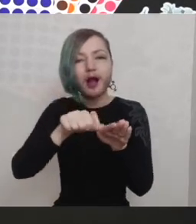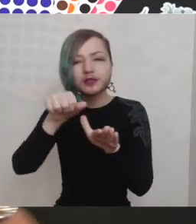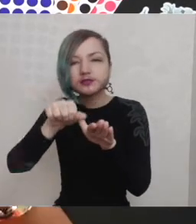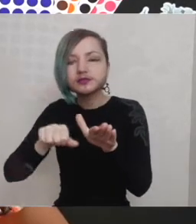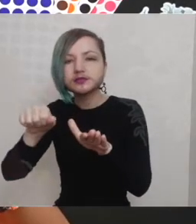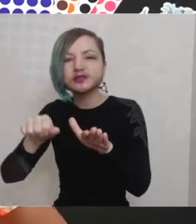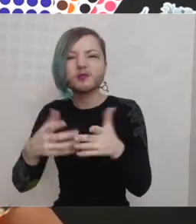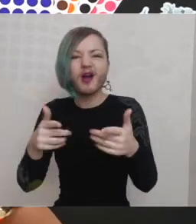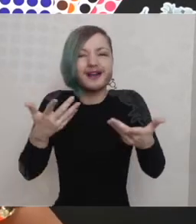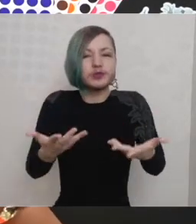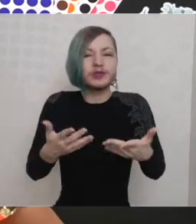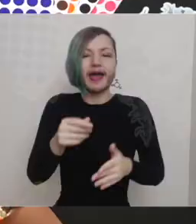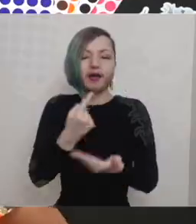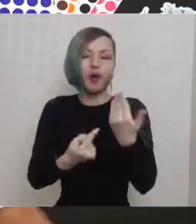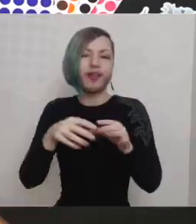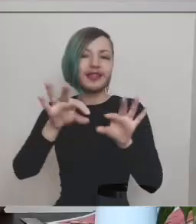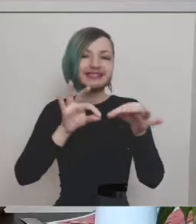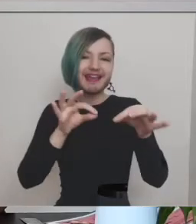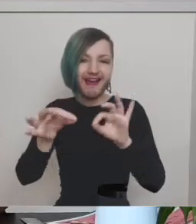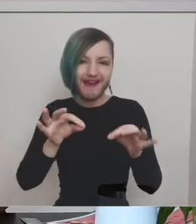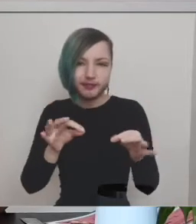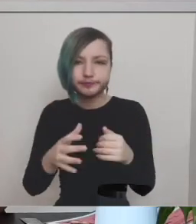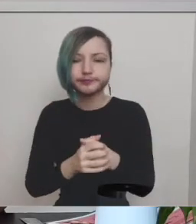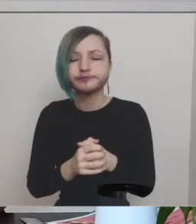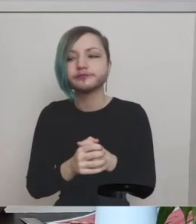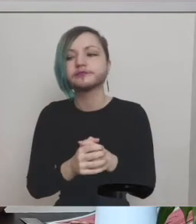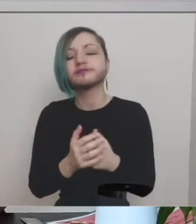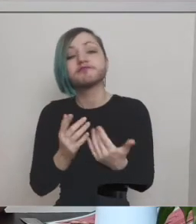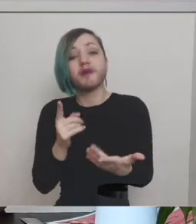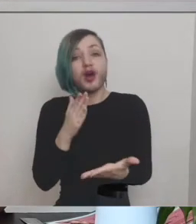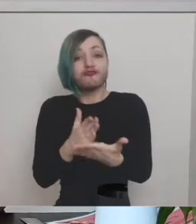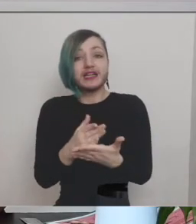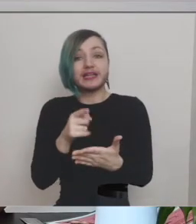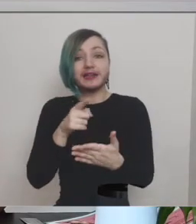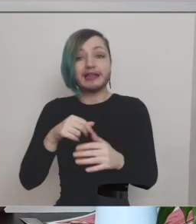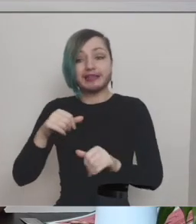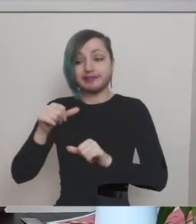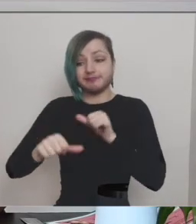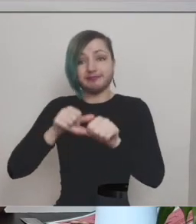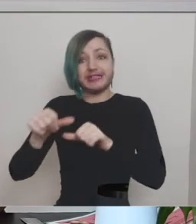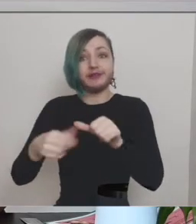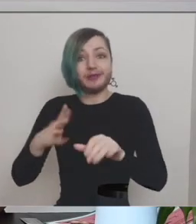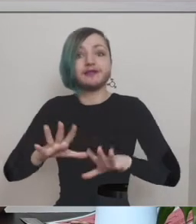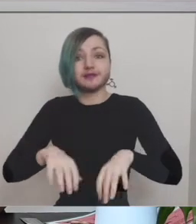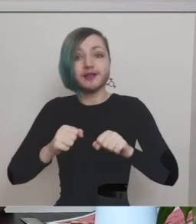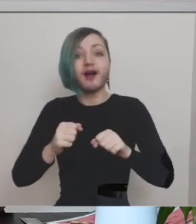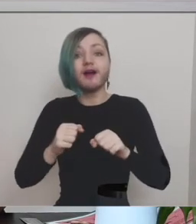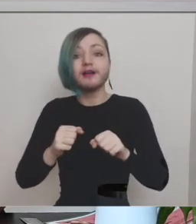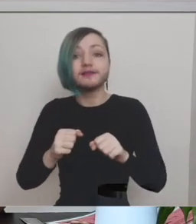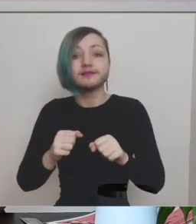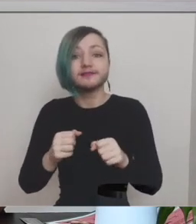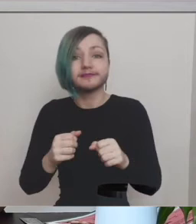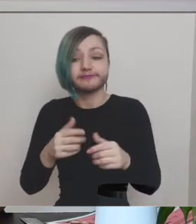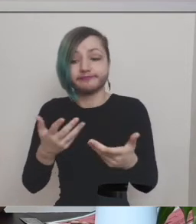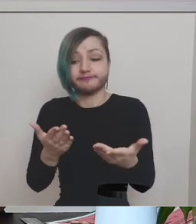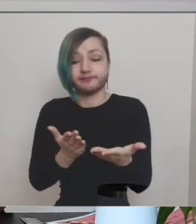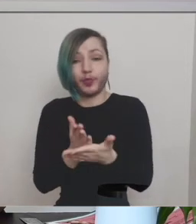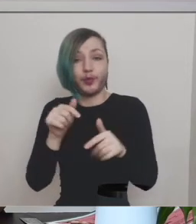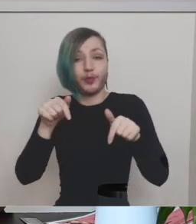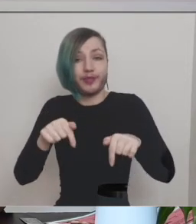really interesting that this is actually the the way this series started it was working in this way